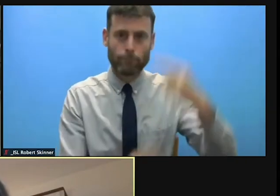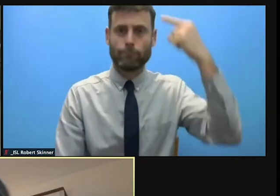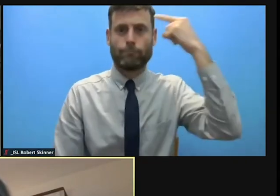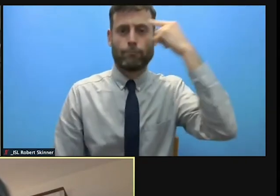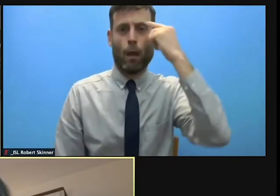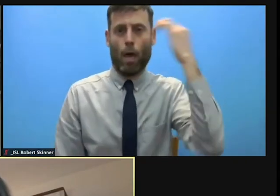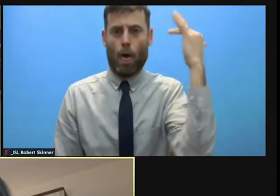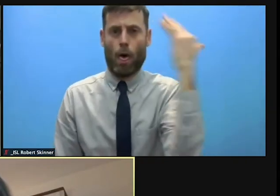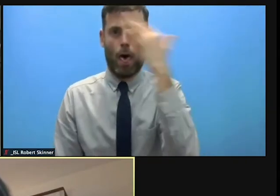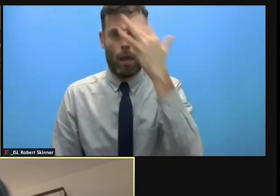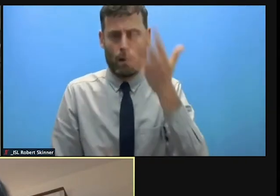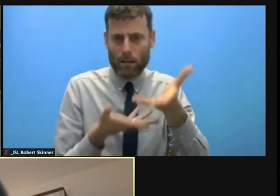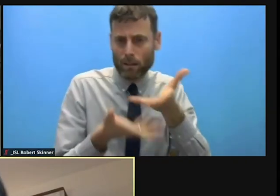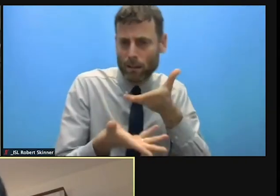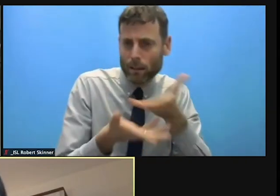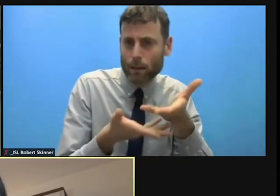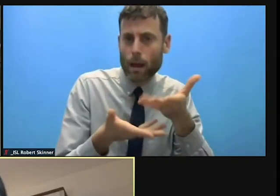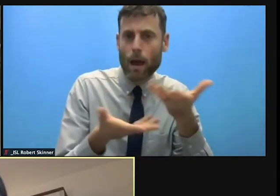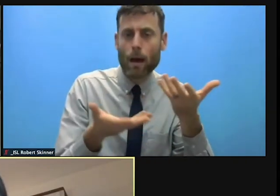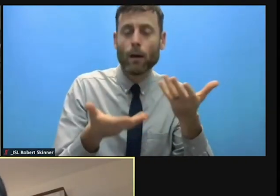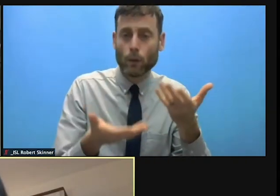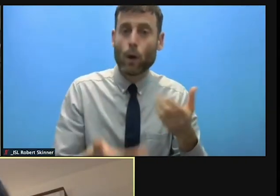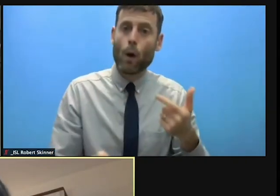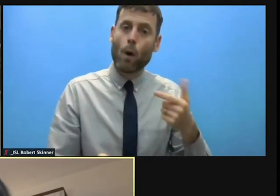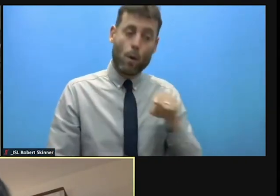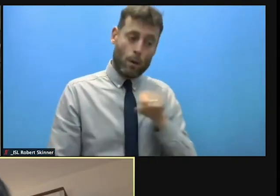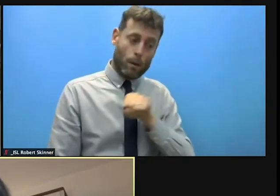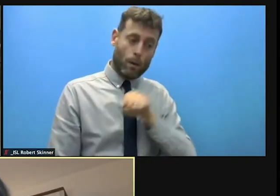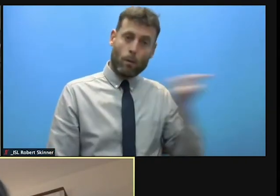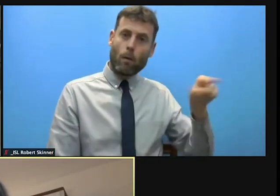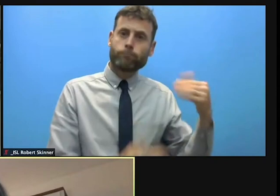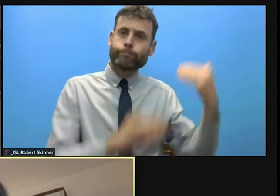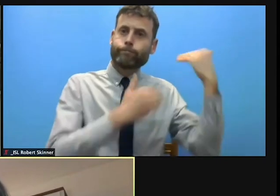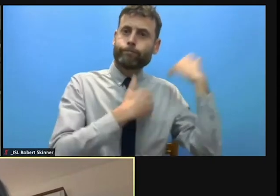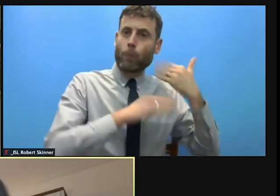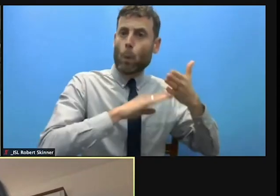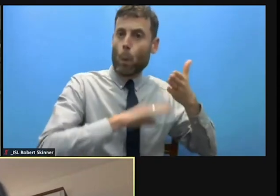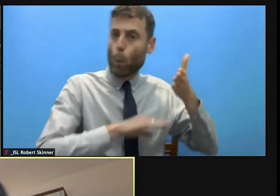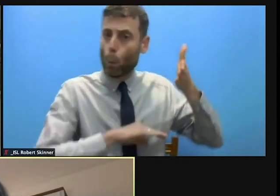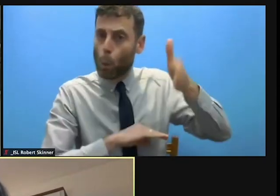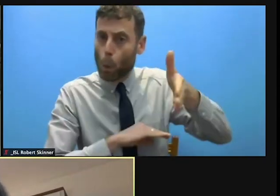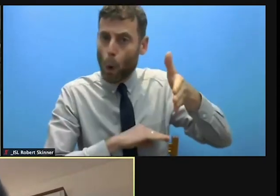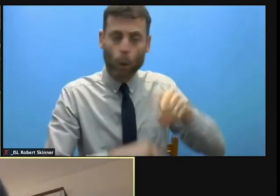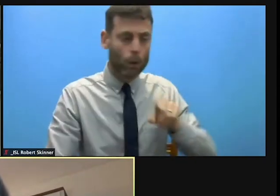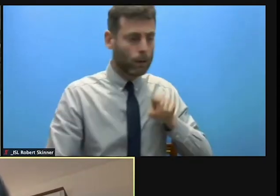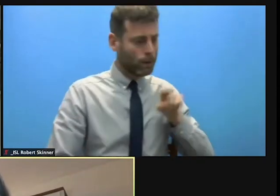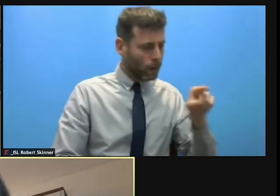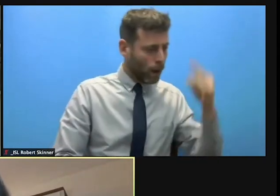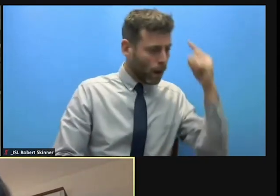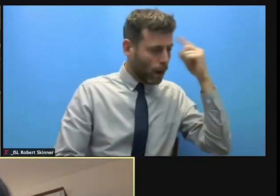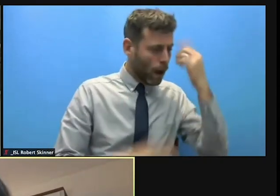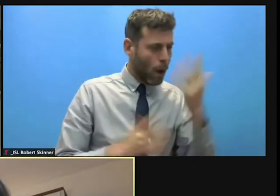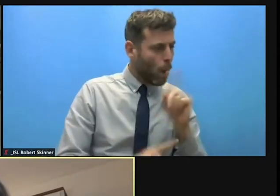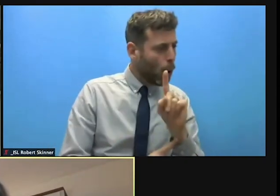what kind of questions to ask. It's maybe not that much money, but it's more also the knowledge. And